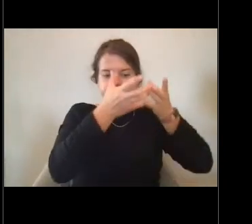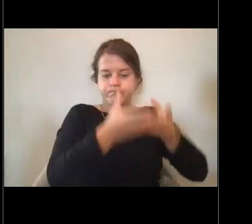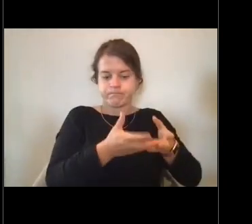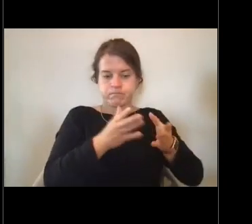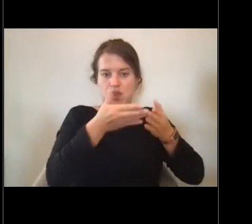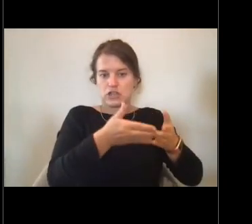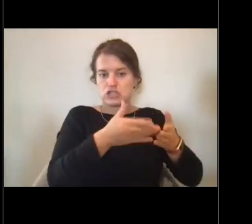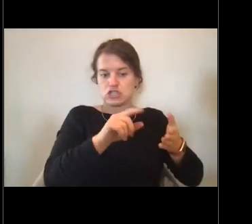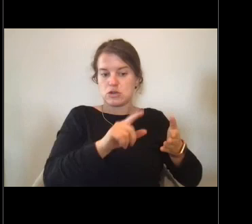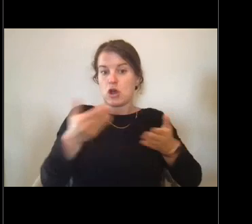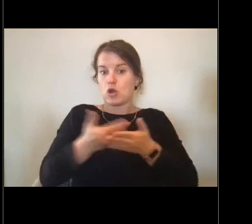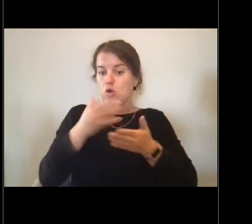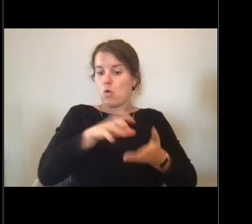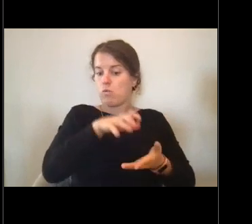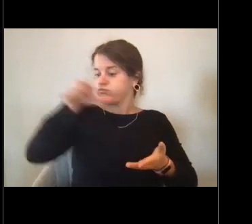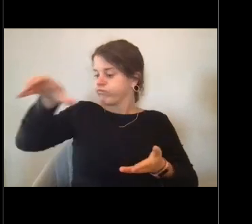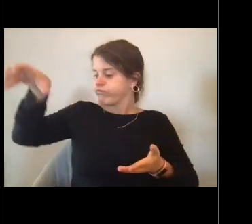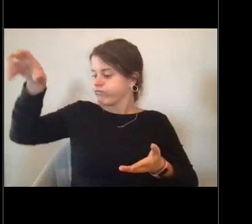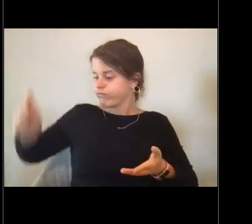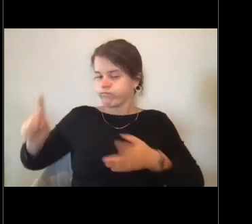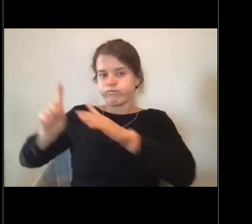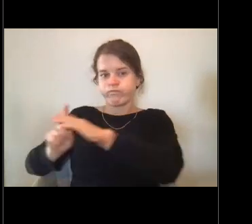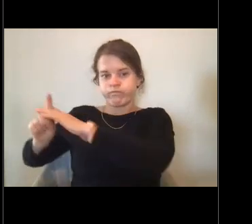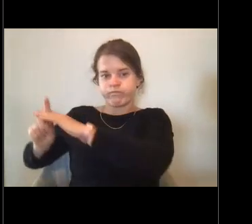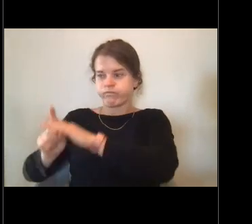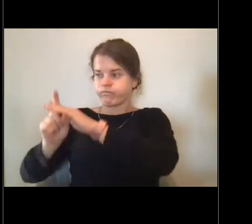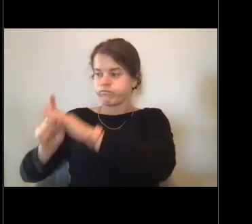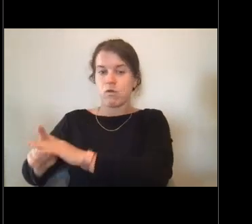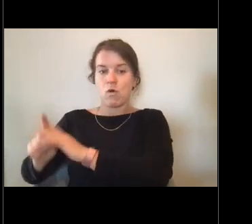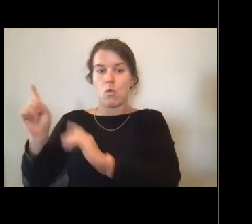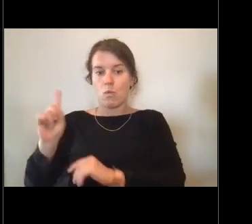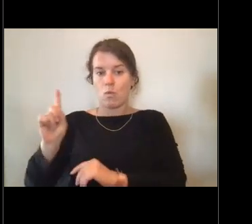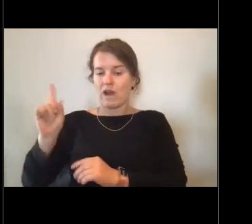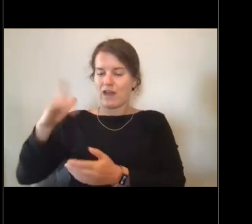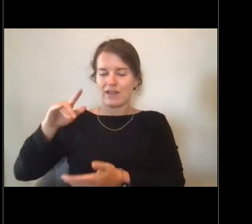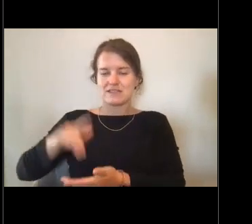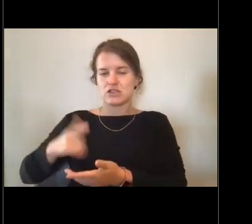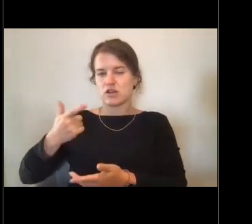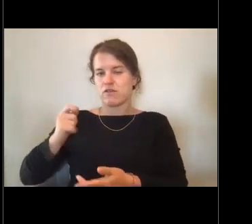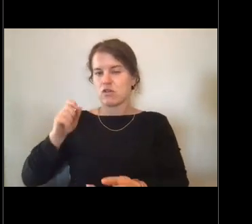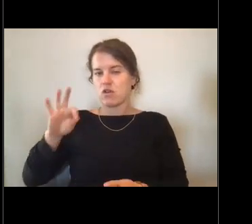and this is in the center of the Gulf of Alaska. And it's pretty big.